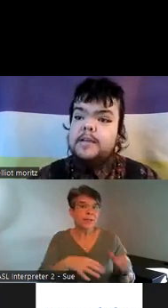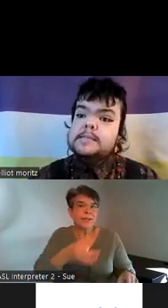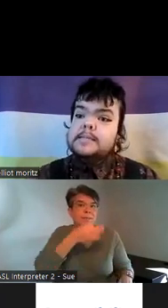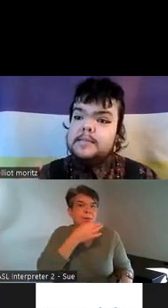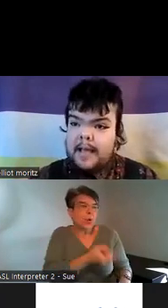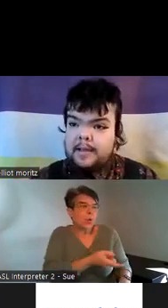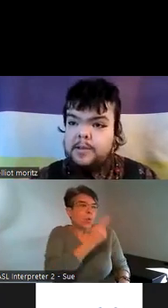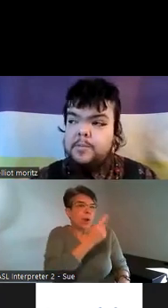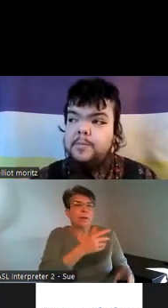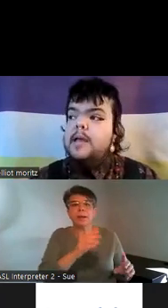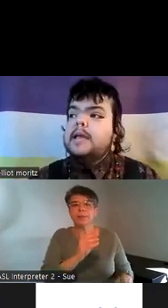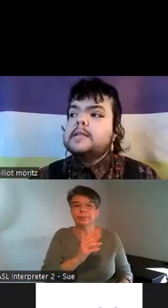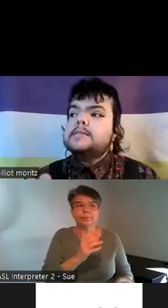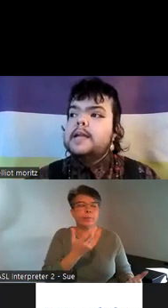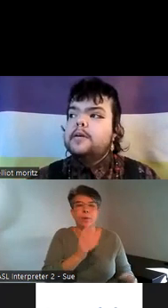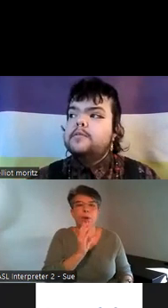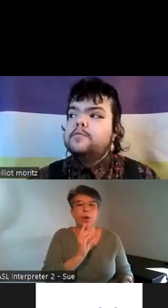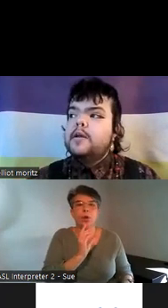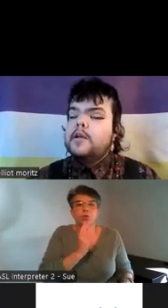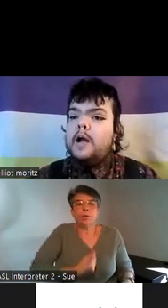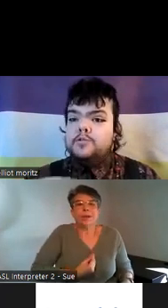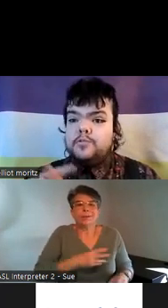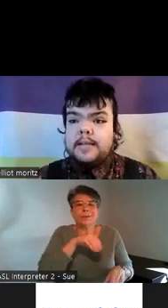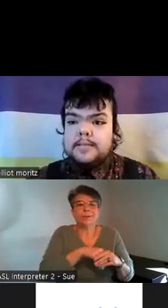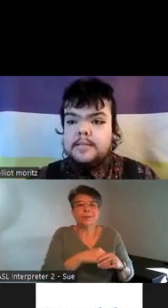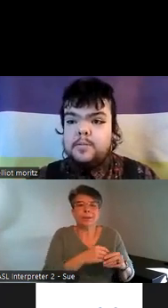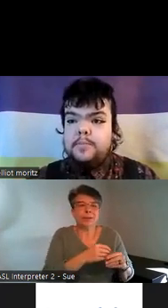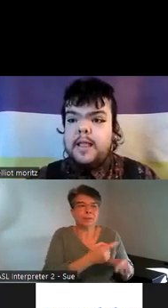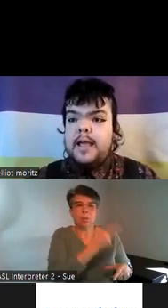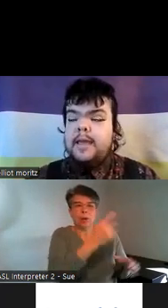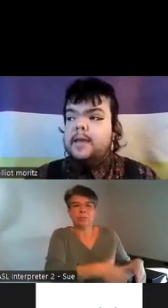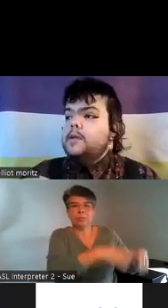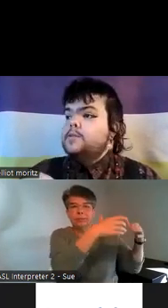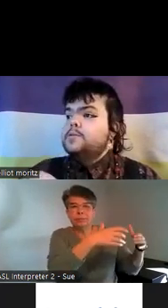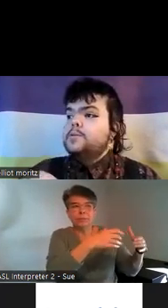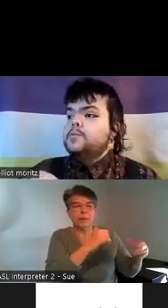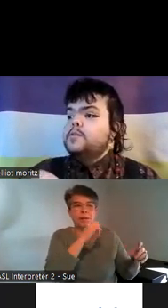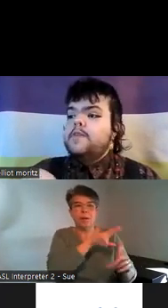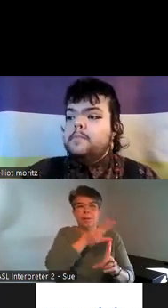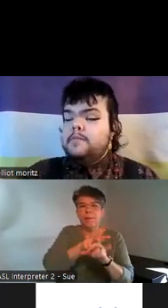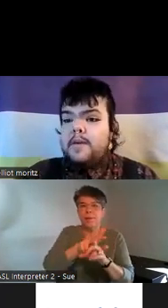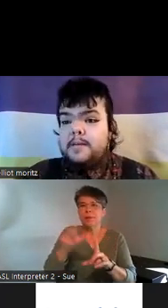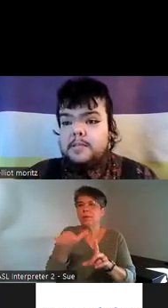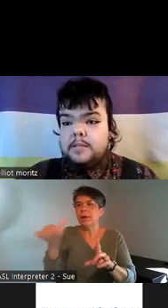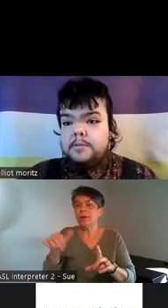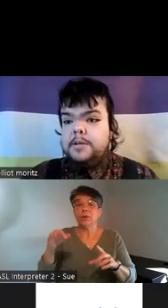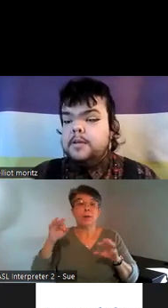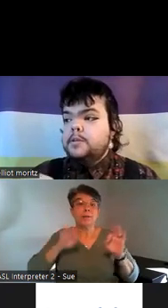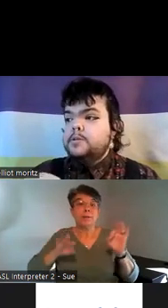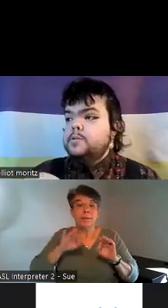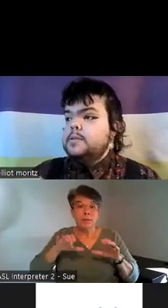transness in a vacuum instead of how transness will apply to the feem feminist Community to the